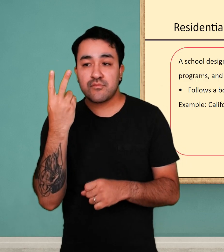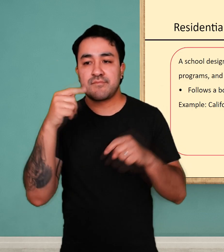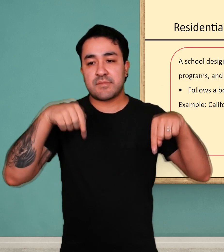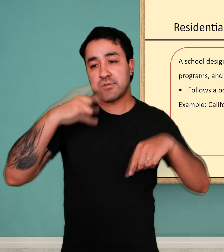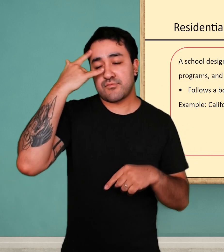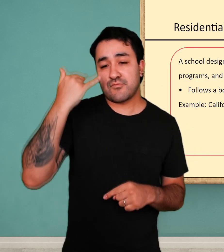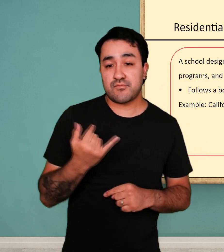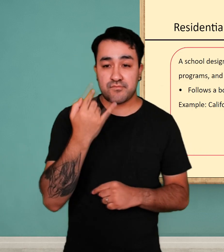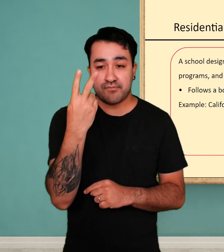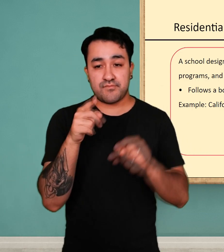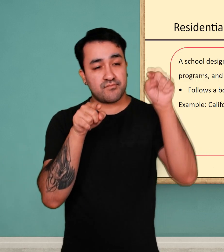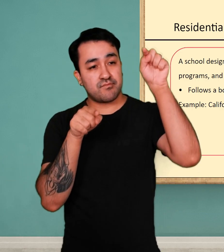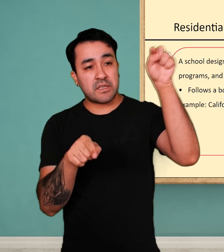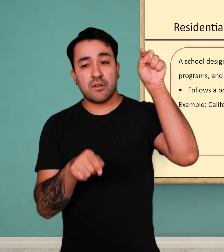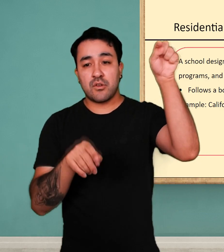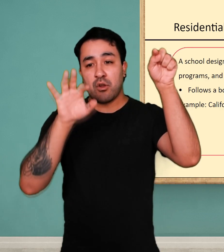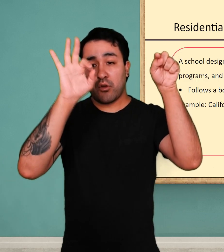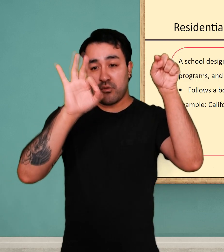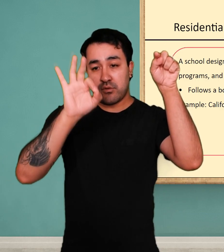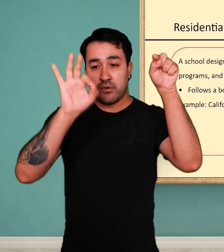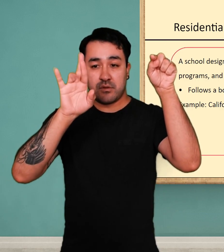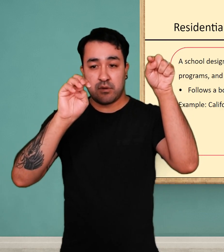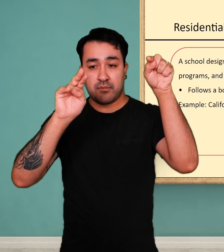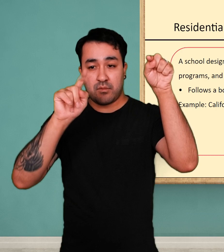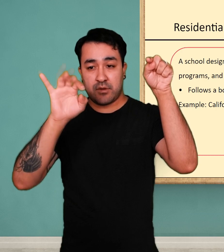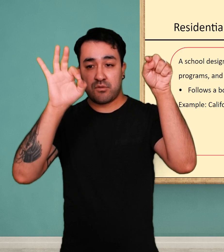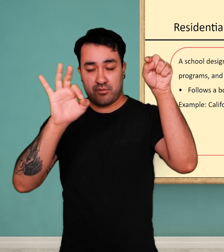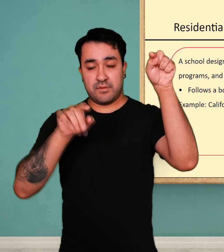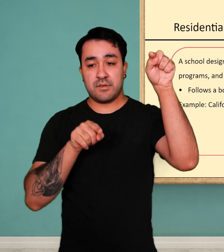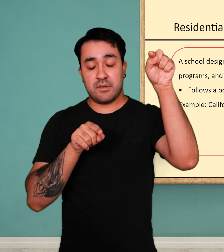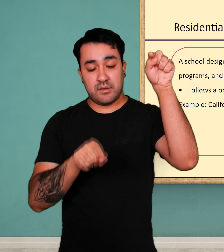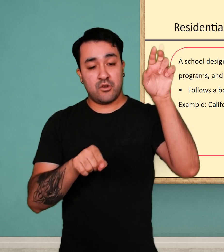The two California schools for the Deaf are located at Riverside and Fremont.